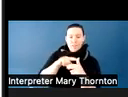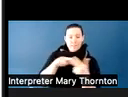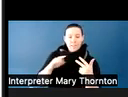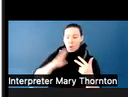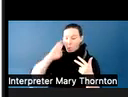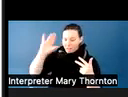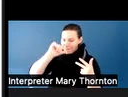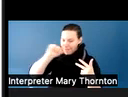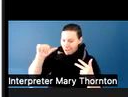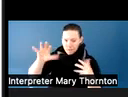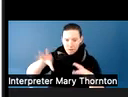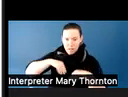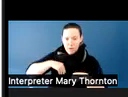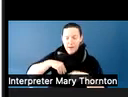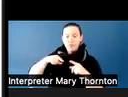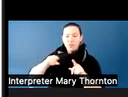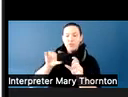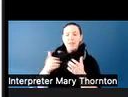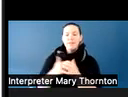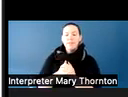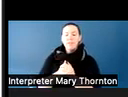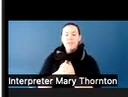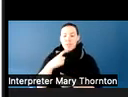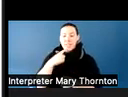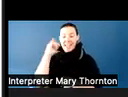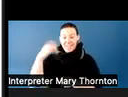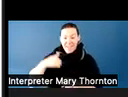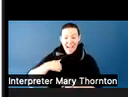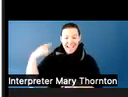And so she said, if I hear X, Y, and Z,